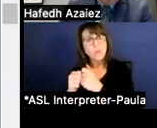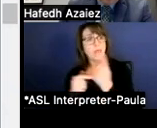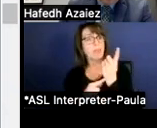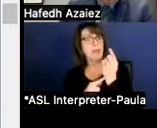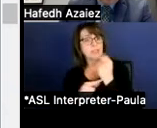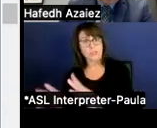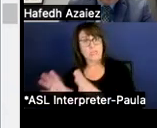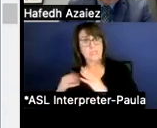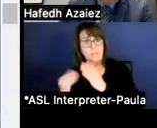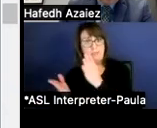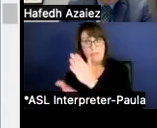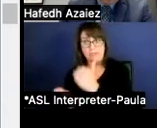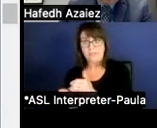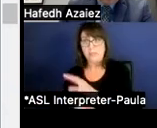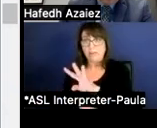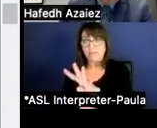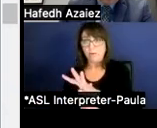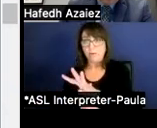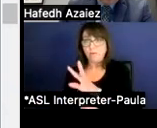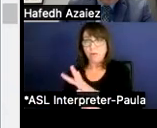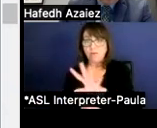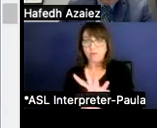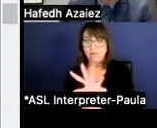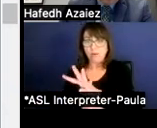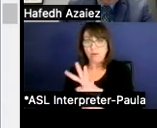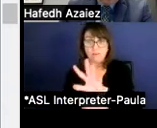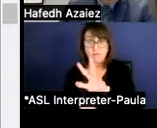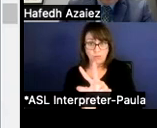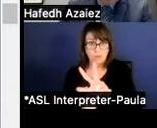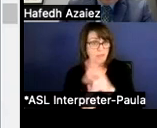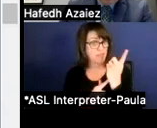the 445,453 last year's adopted budget minus recapture.